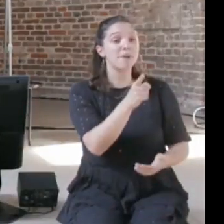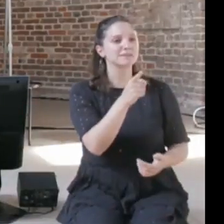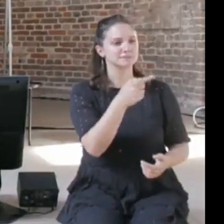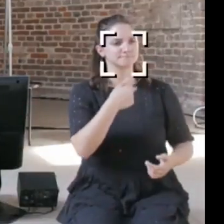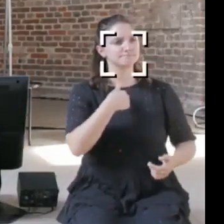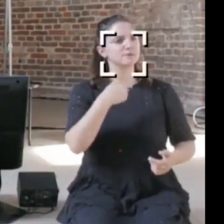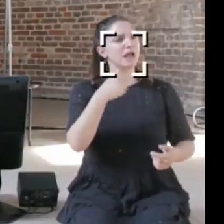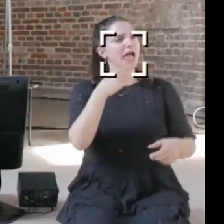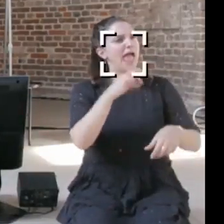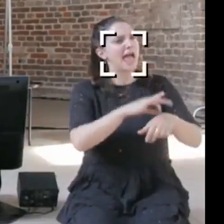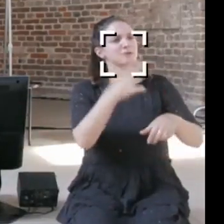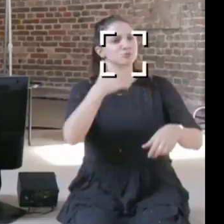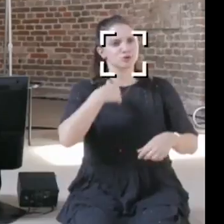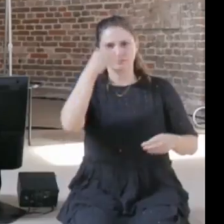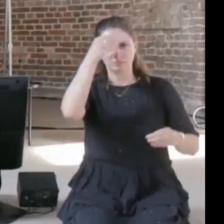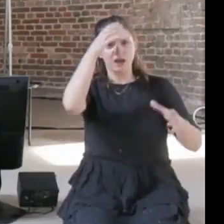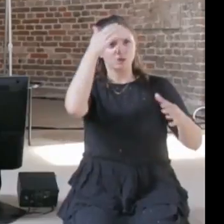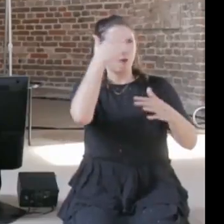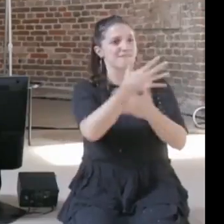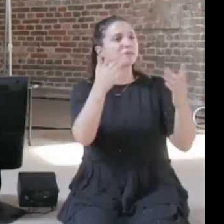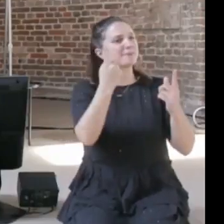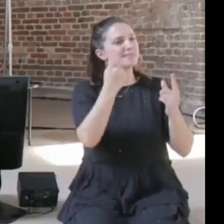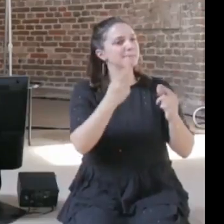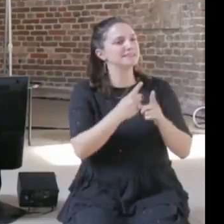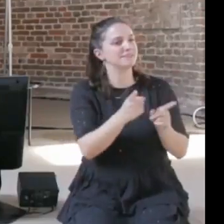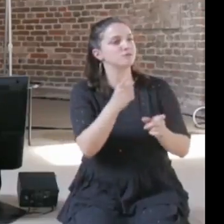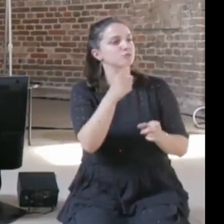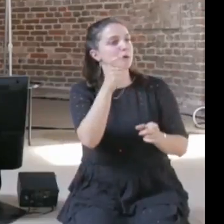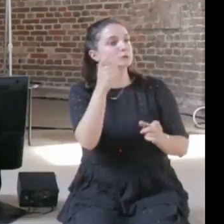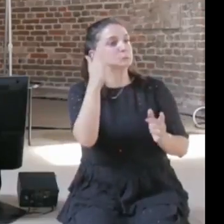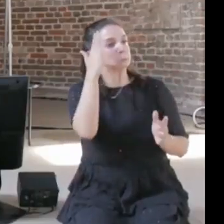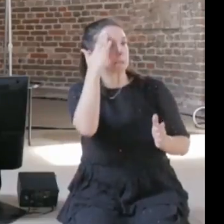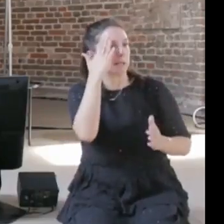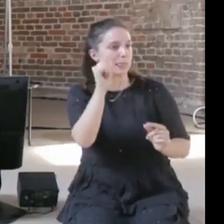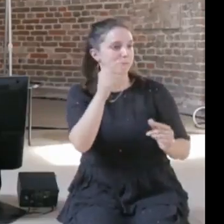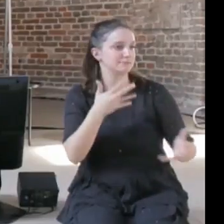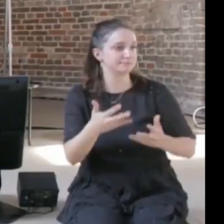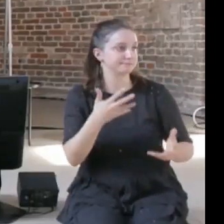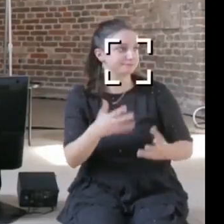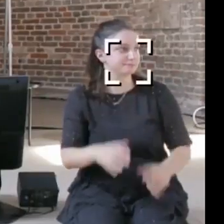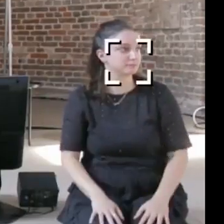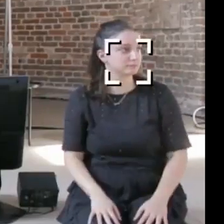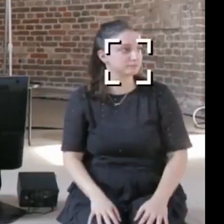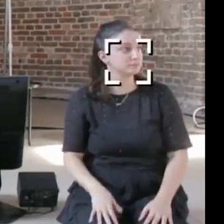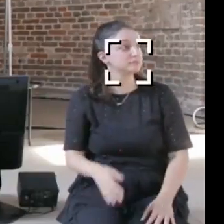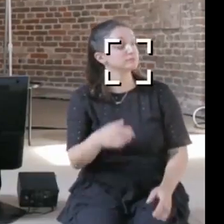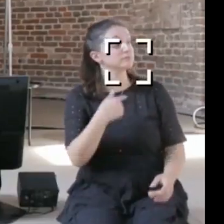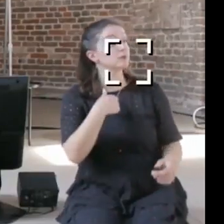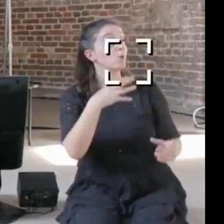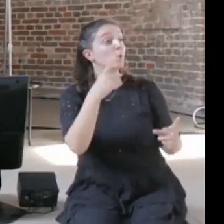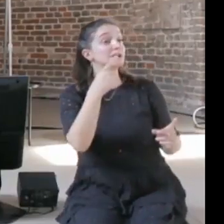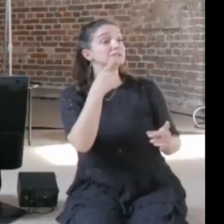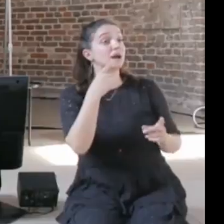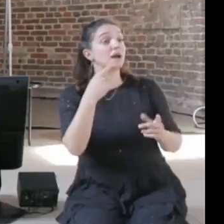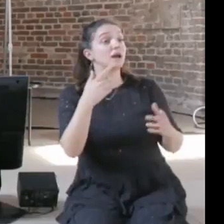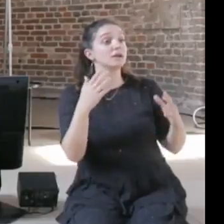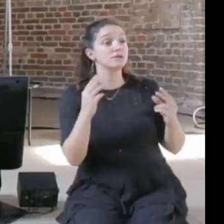it, it's a slightly different thing. I guess perhaps we could say that only young people should be allowed to design schools